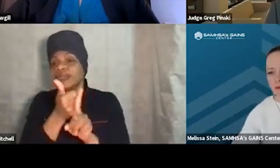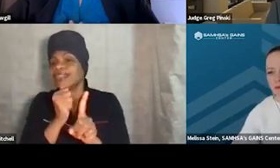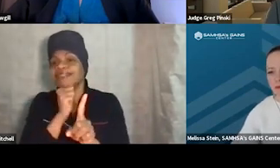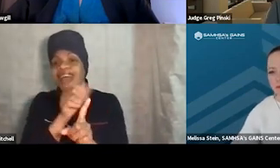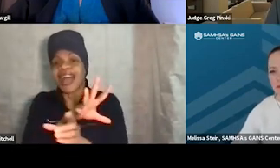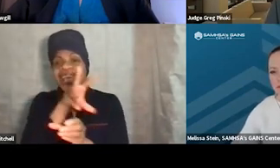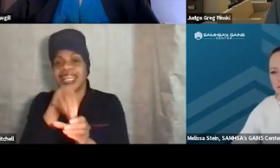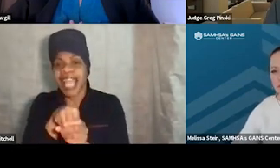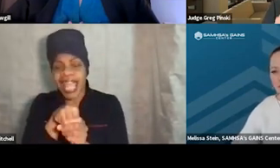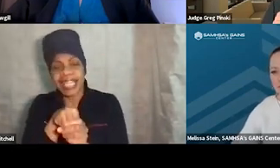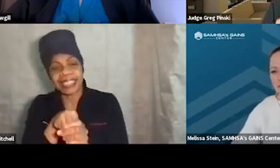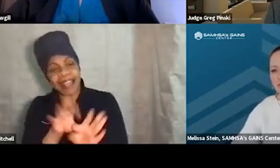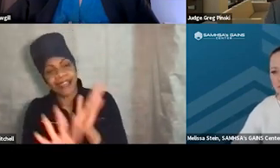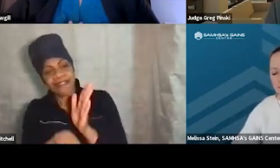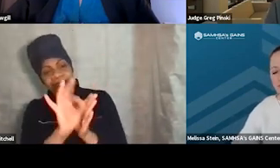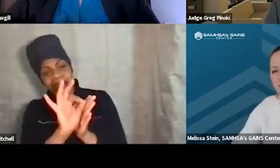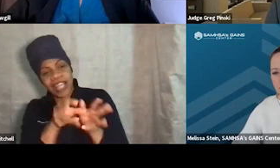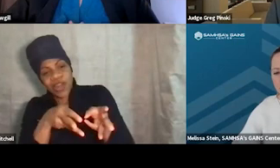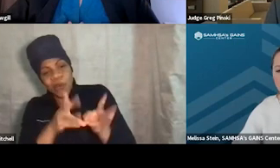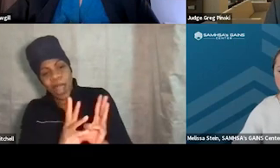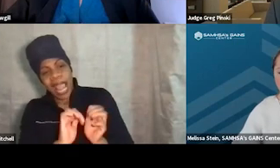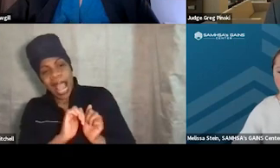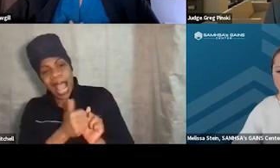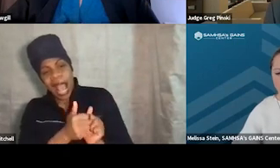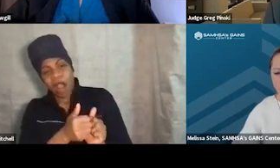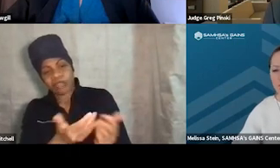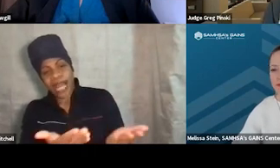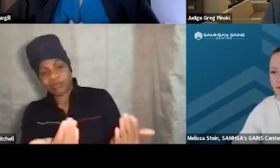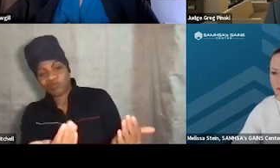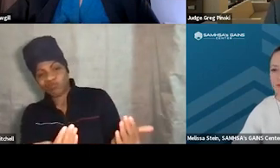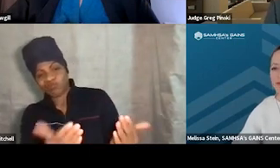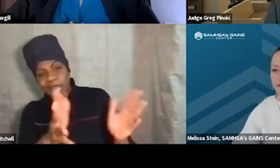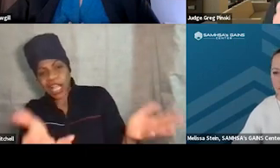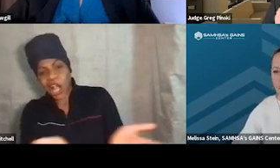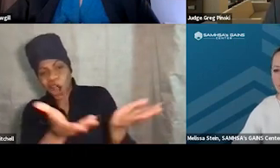finding those ways to get them engaged, that's your job.